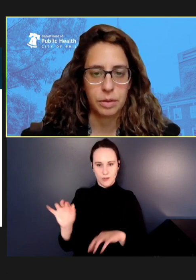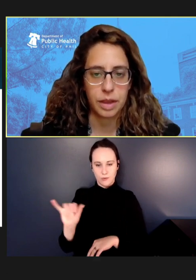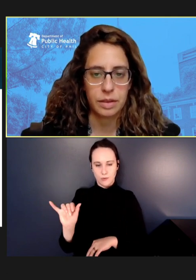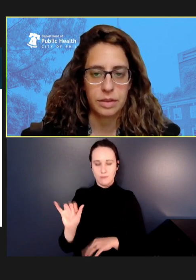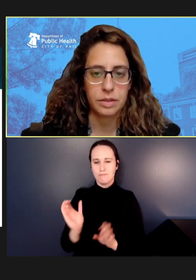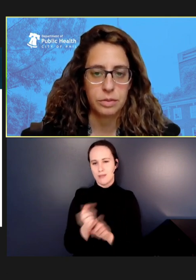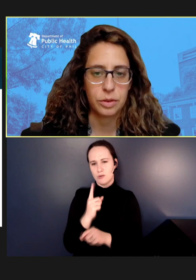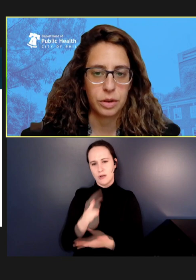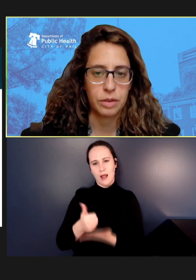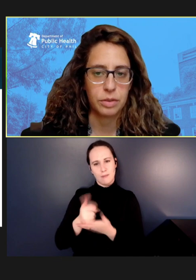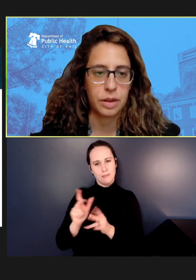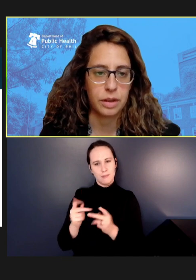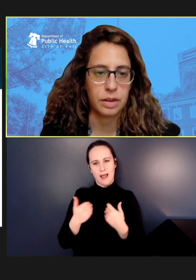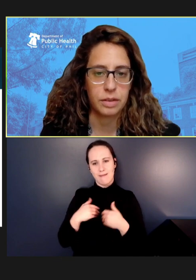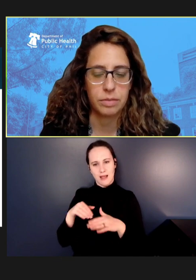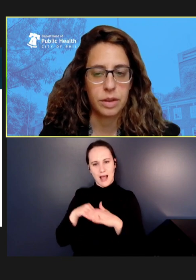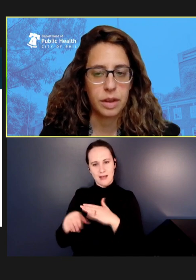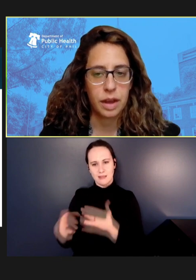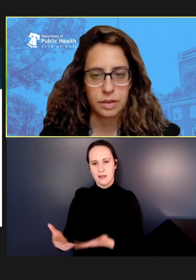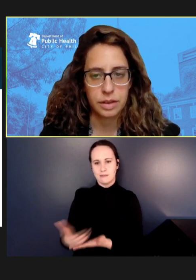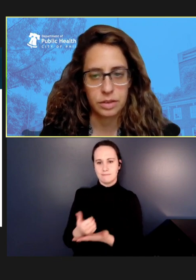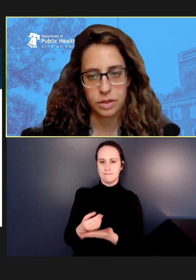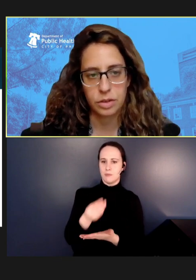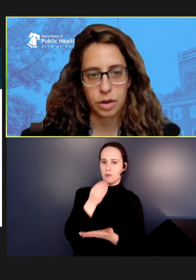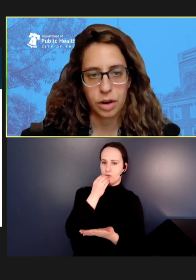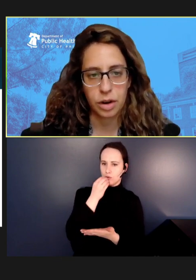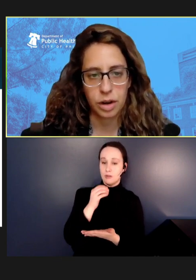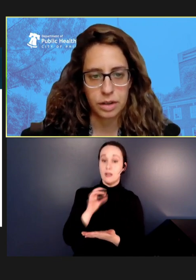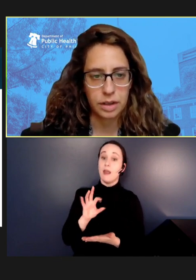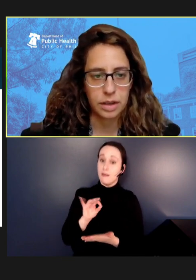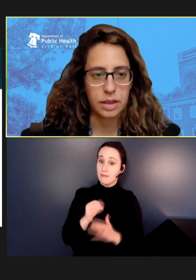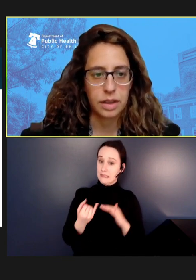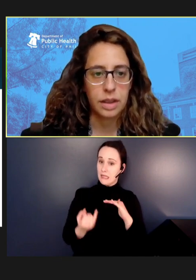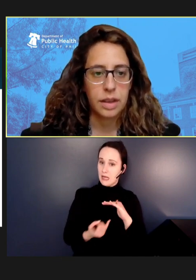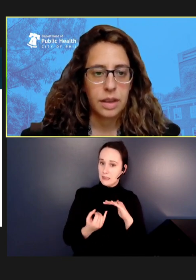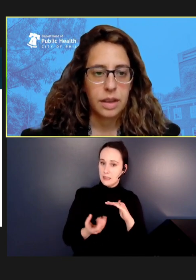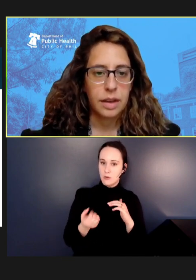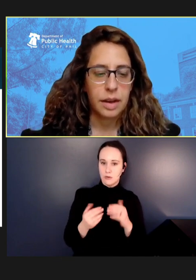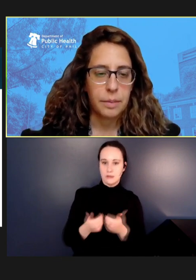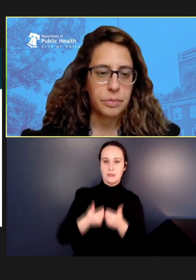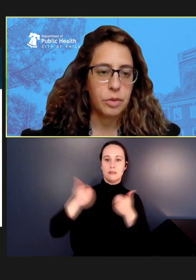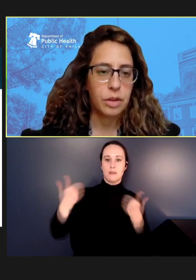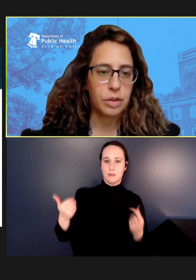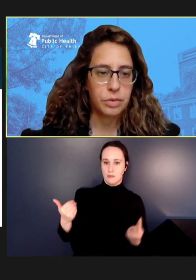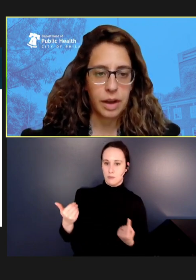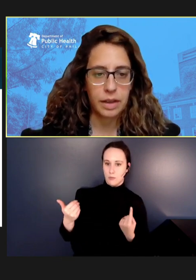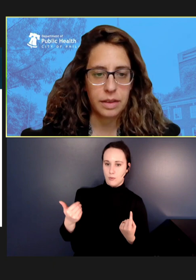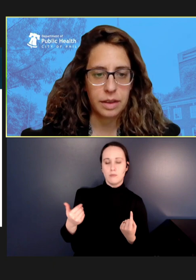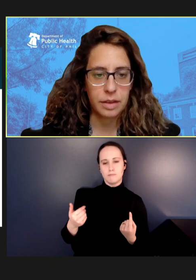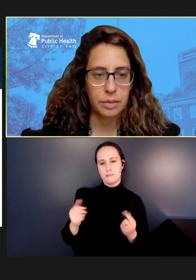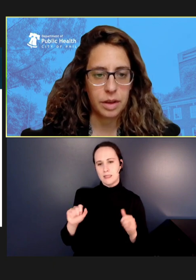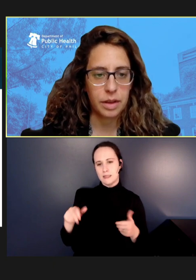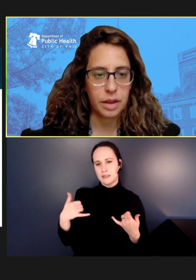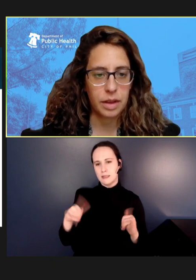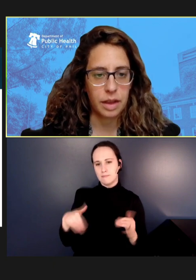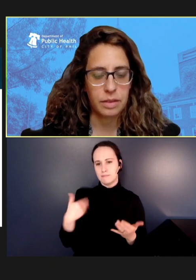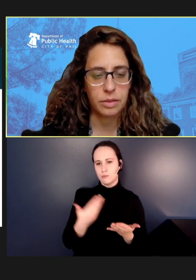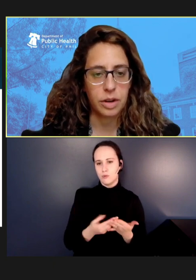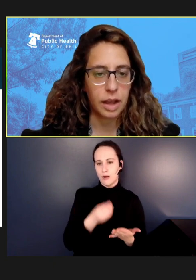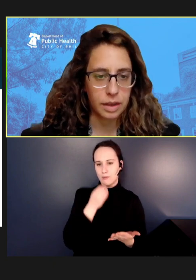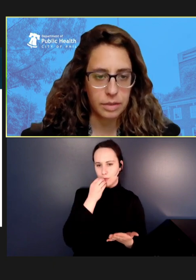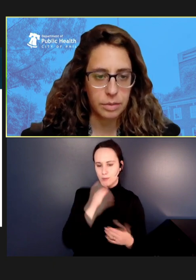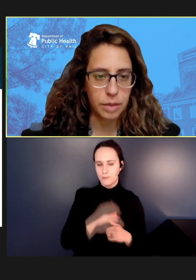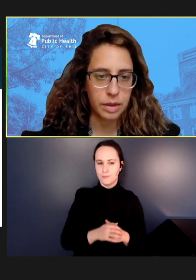with access to food if they are in isolation or quarantine. We refined and created many